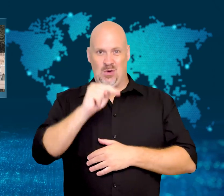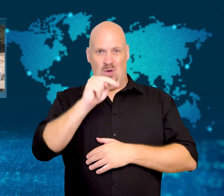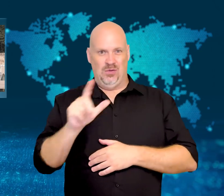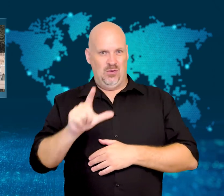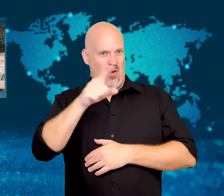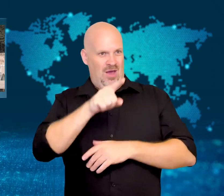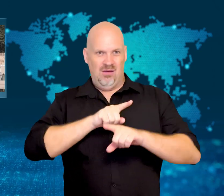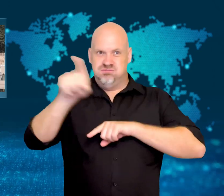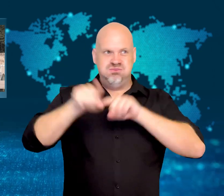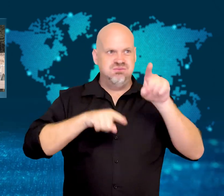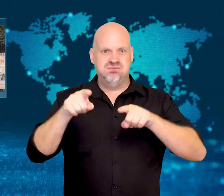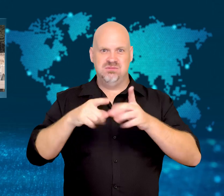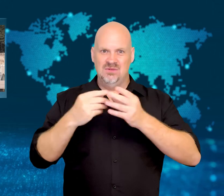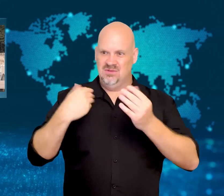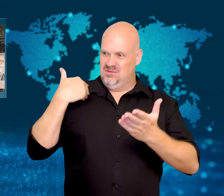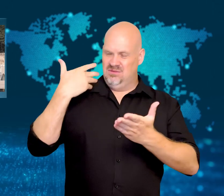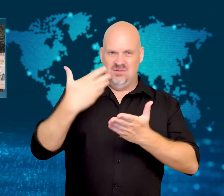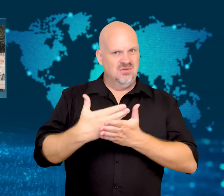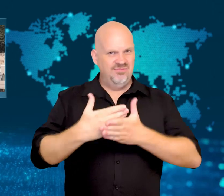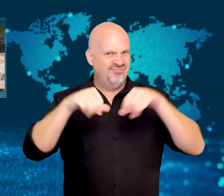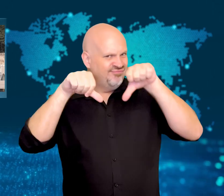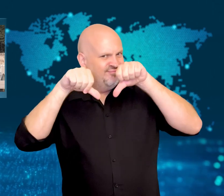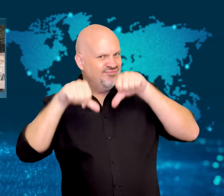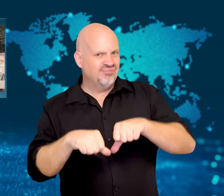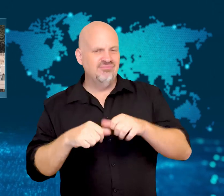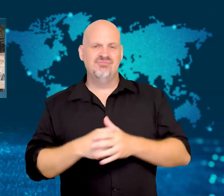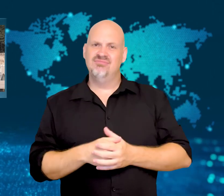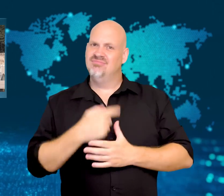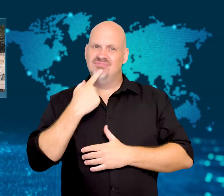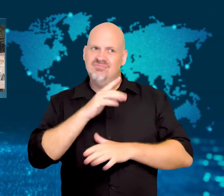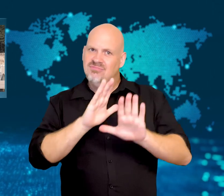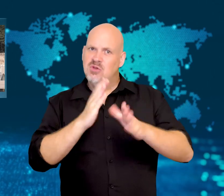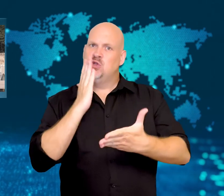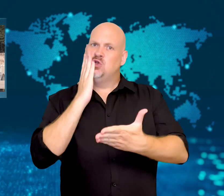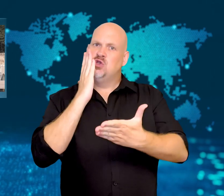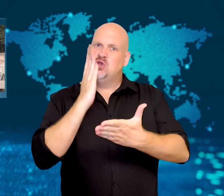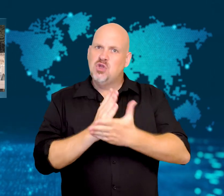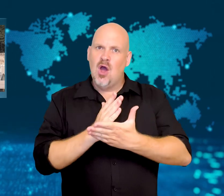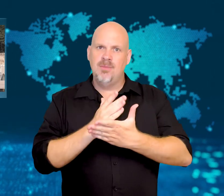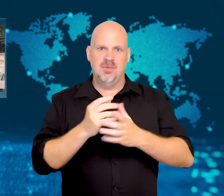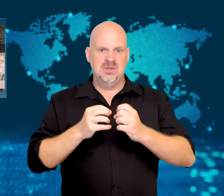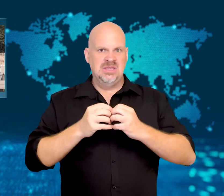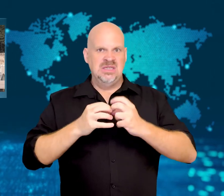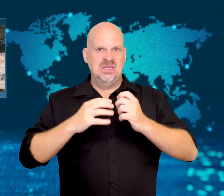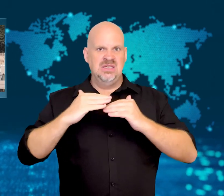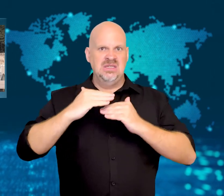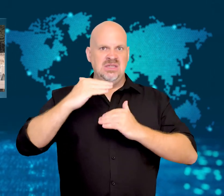urging the country to stop raising military tensions